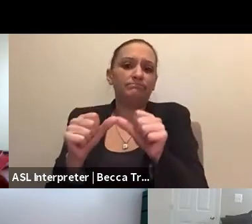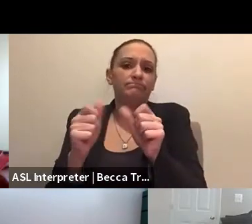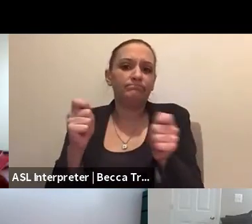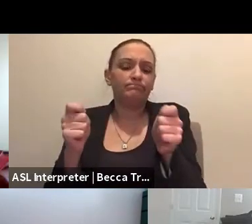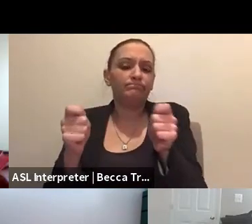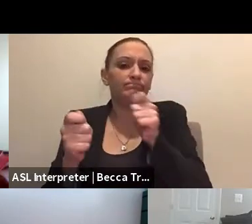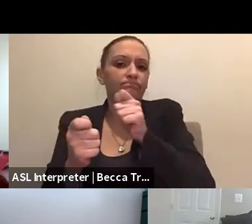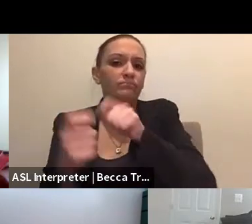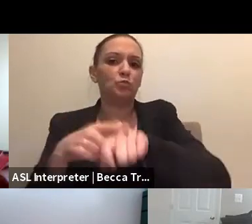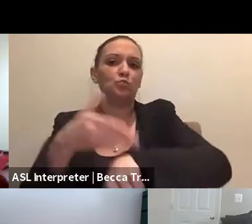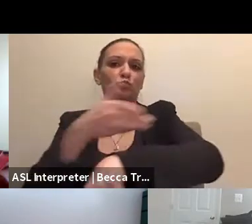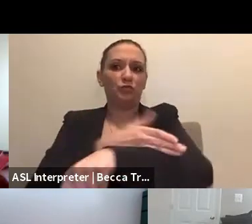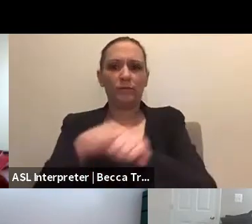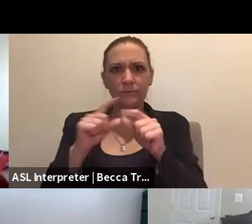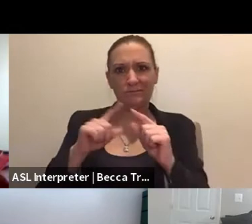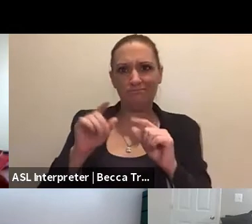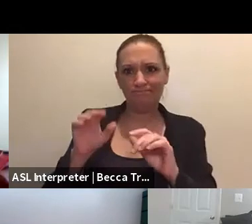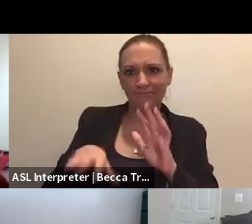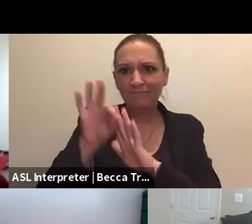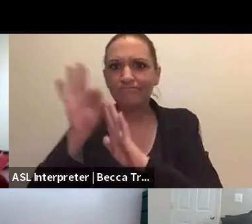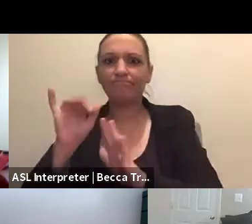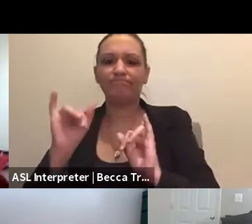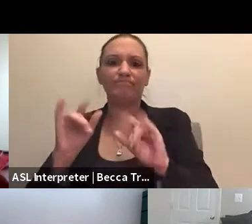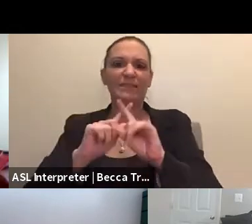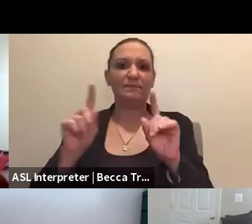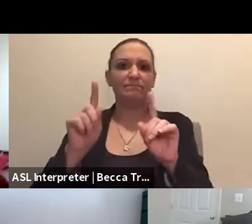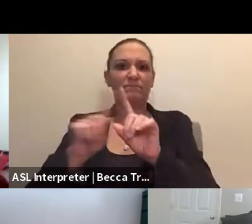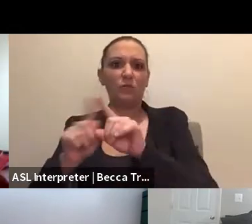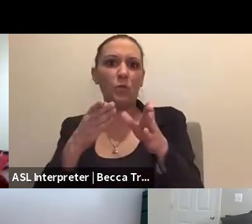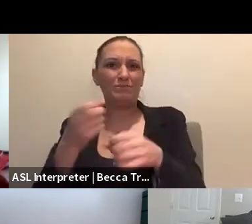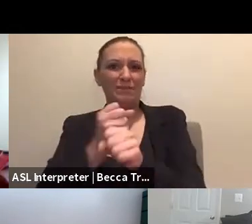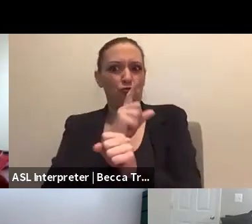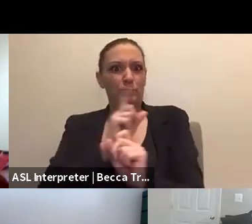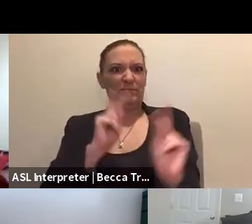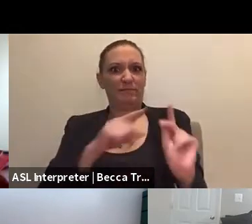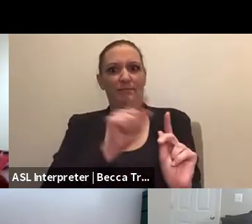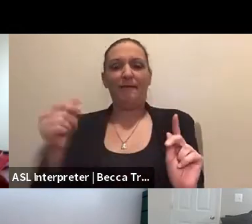We continue to look for ways to make certain that everybody has access to information.